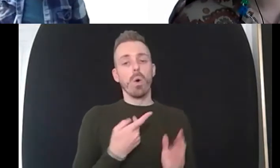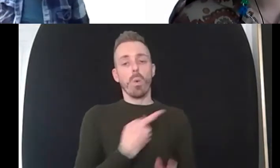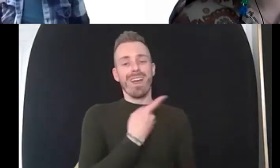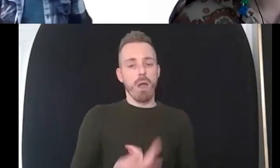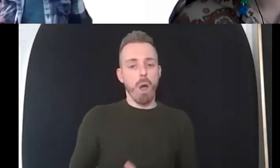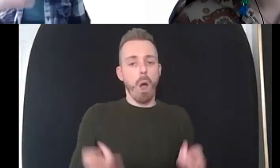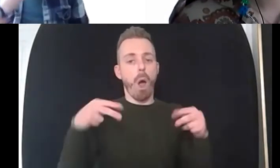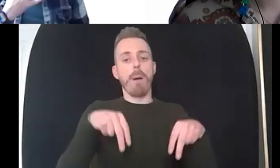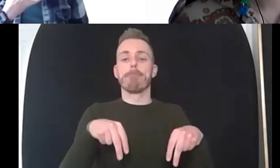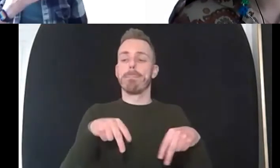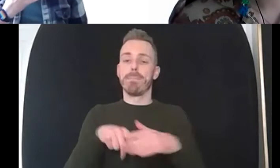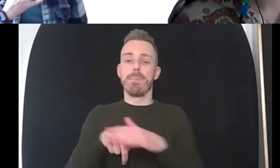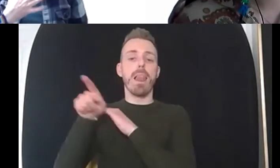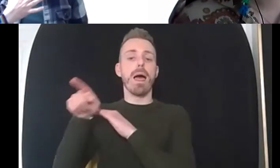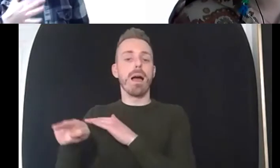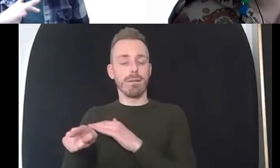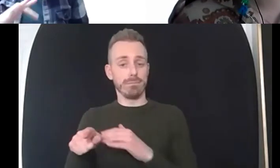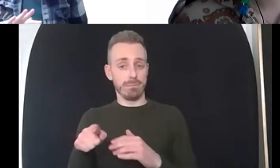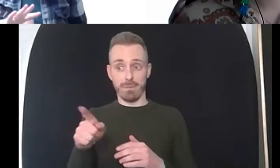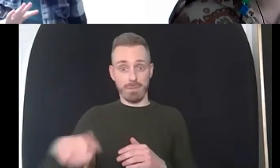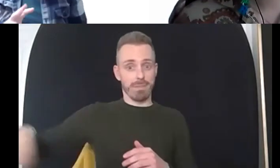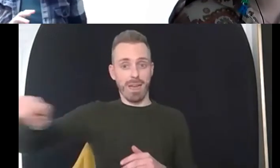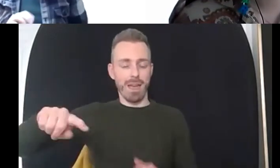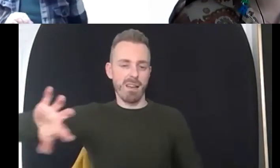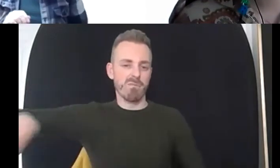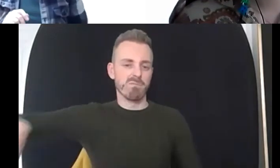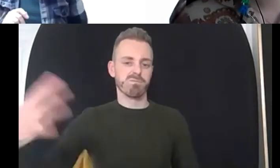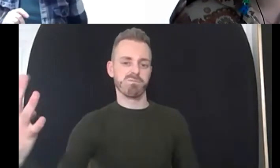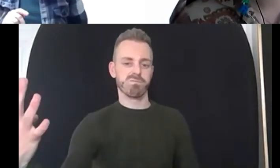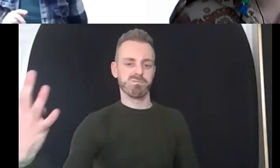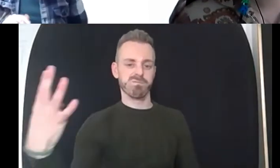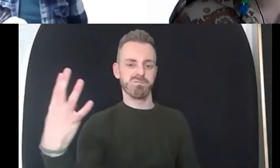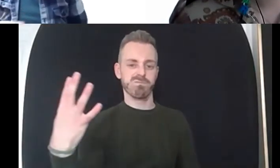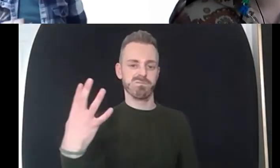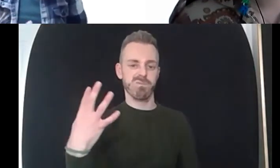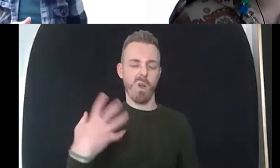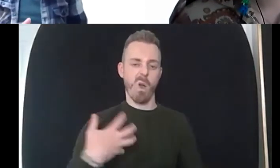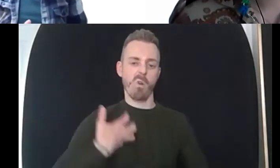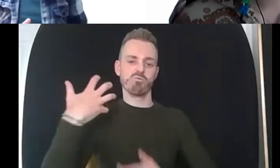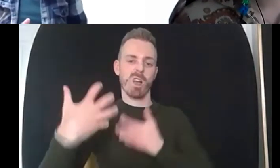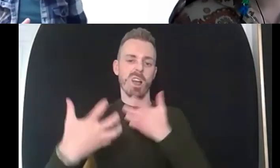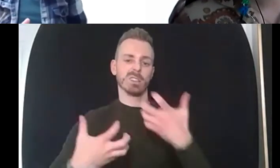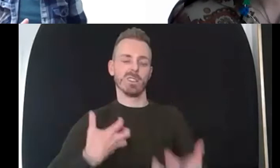and almost walked through me in a very aggressive way um and so it felt unsafe to challenge so i